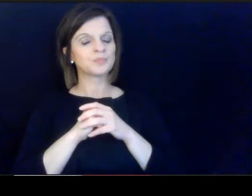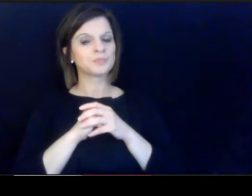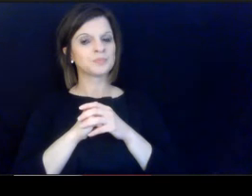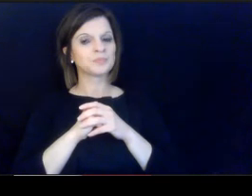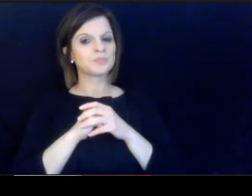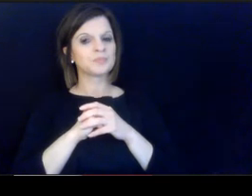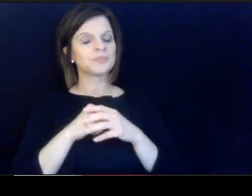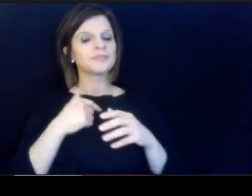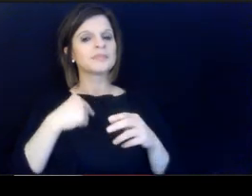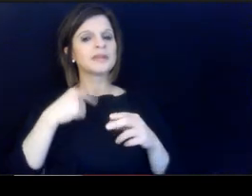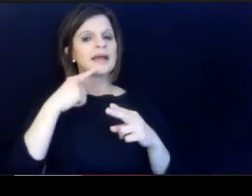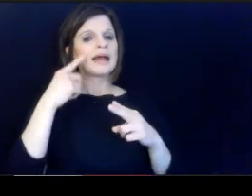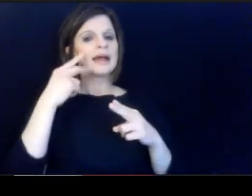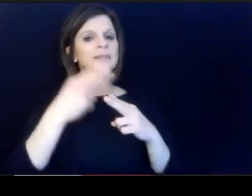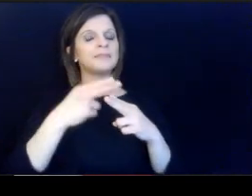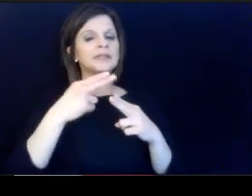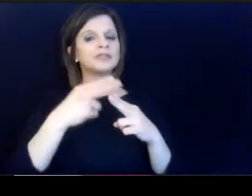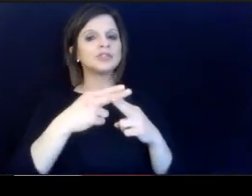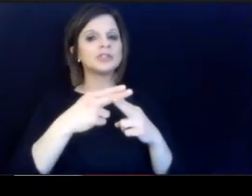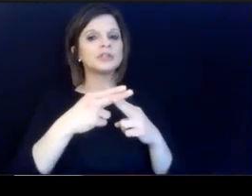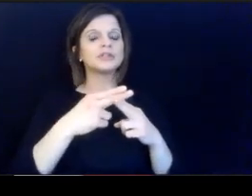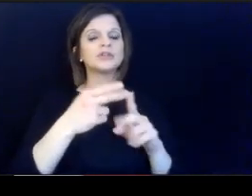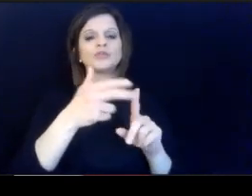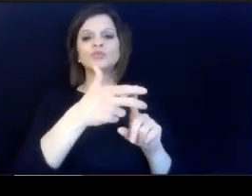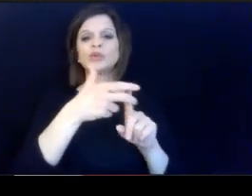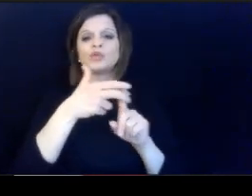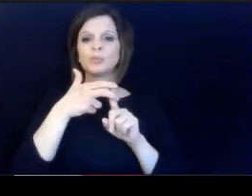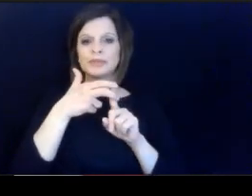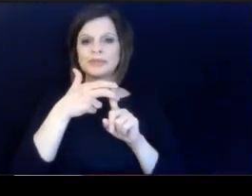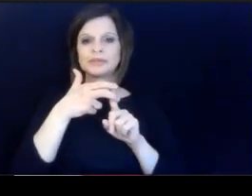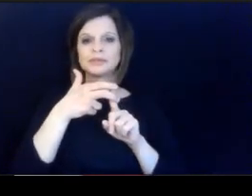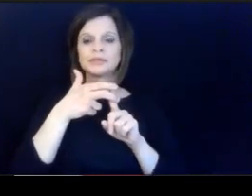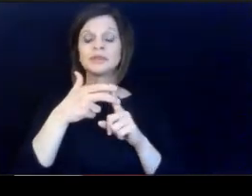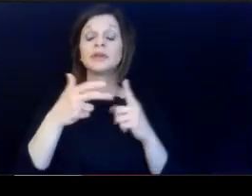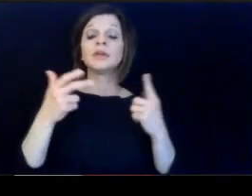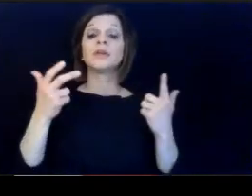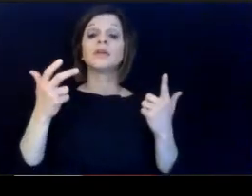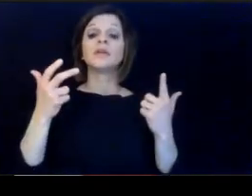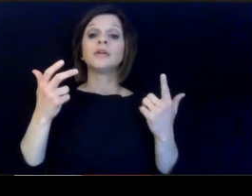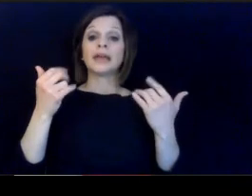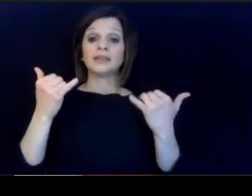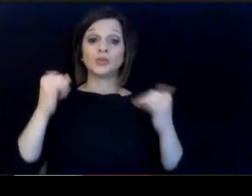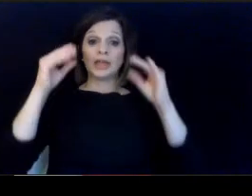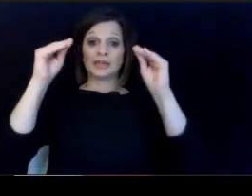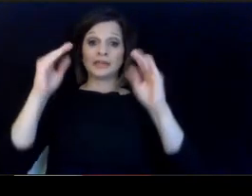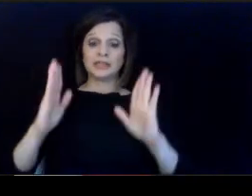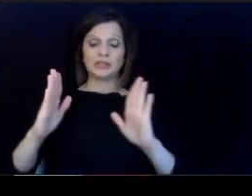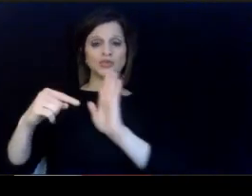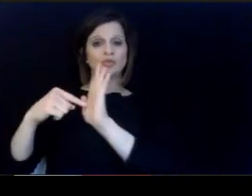The I mentioned recruitment. and that today's teachers represent.